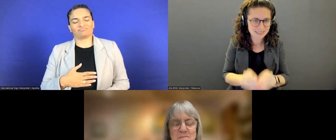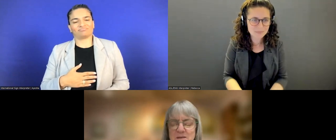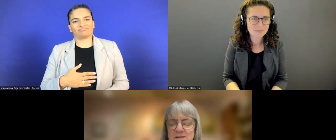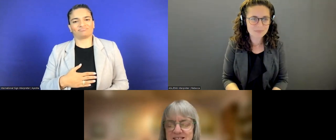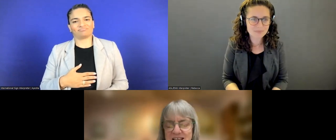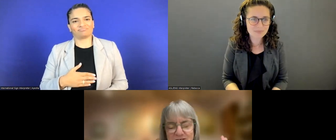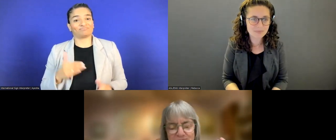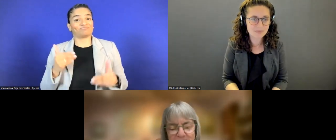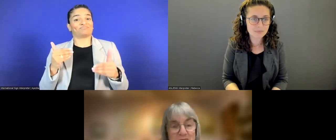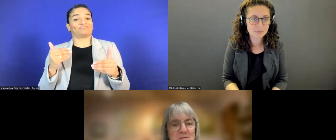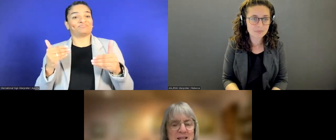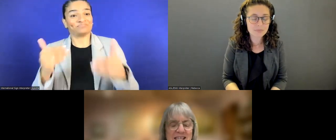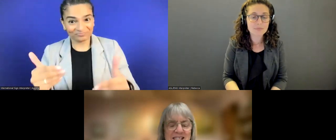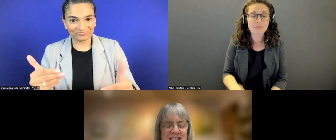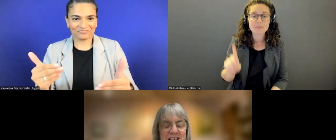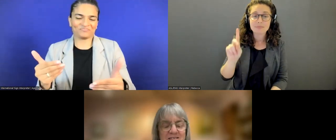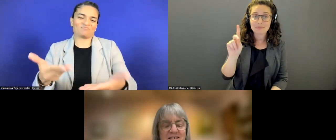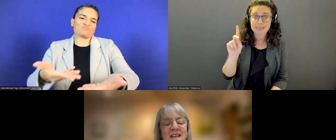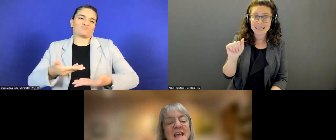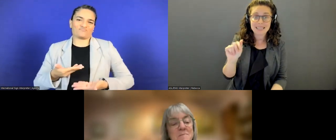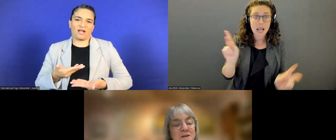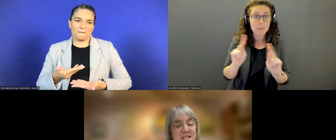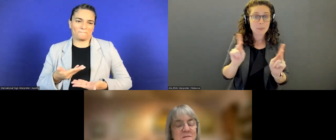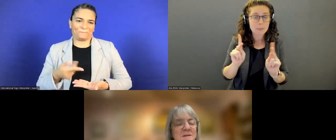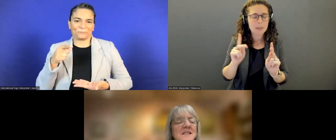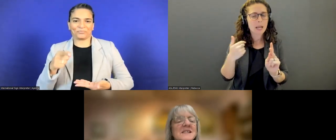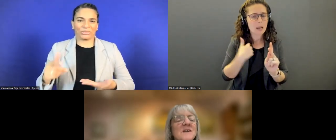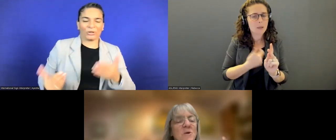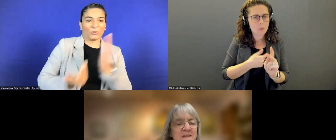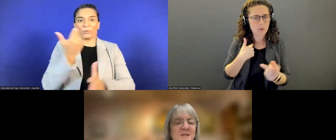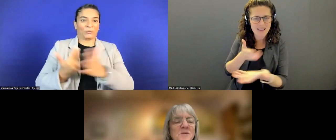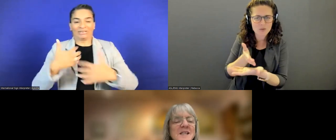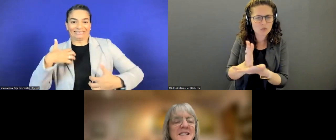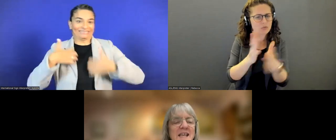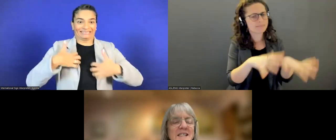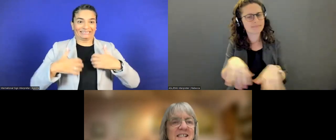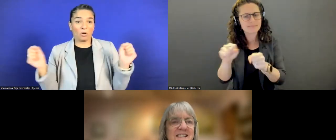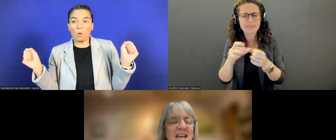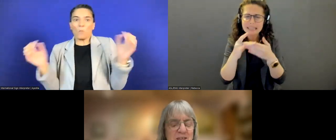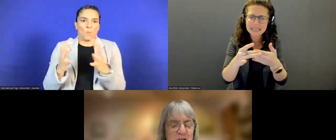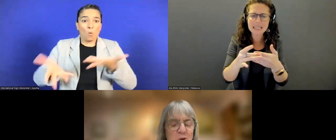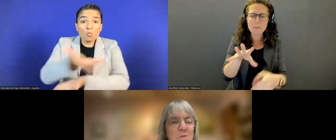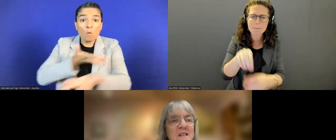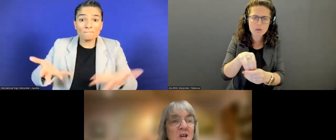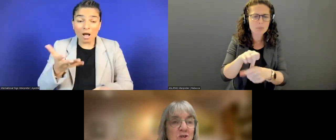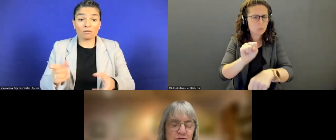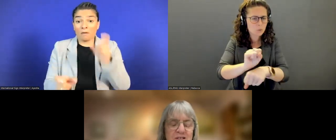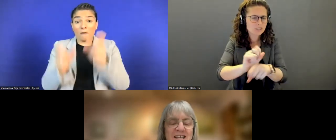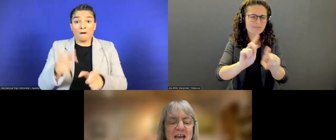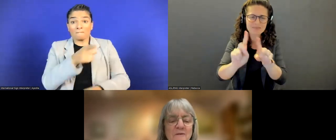Disabled people take their rightful places and all the organizations, I think we'll truly